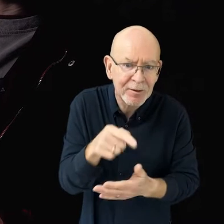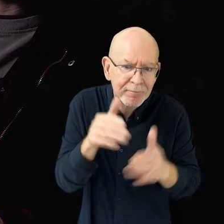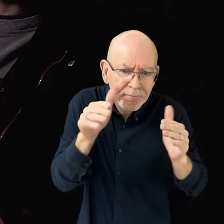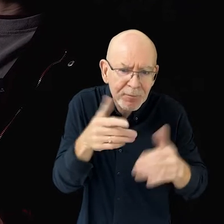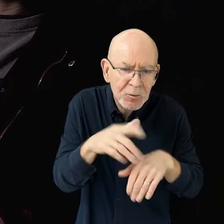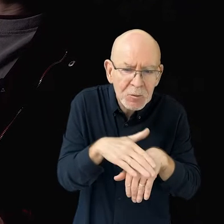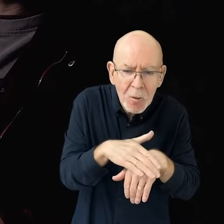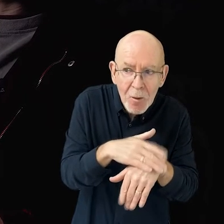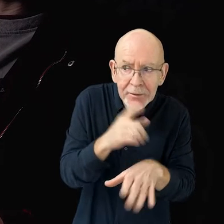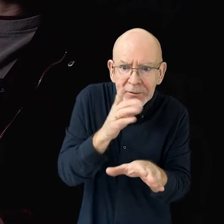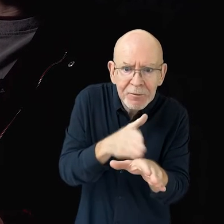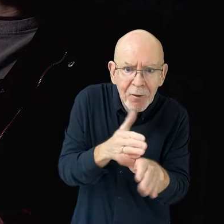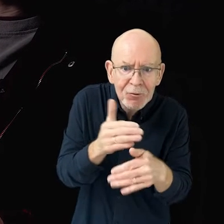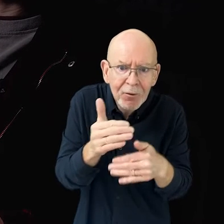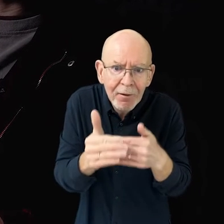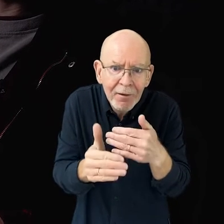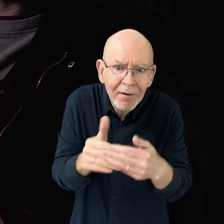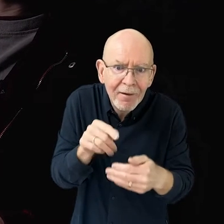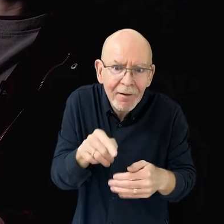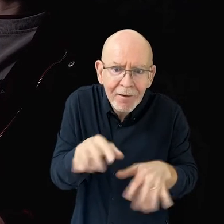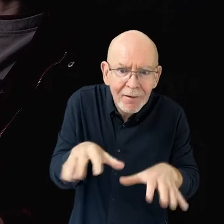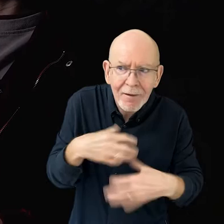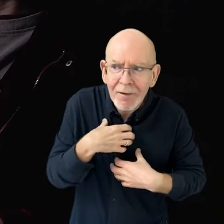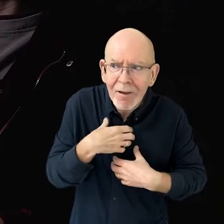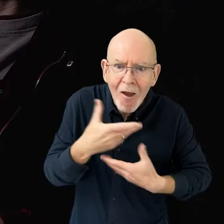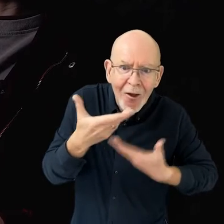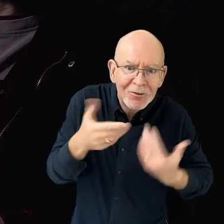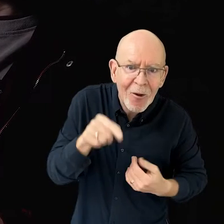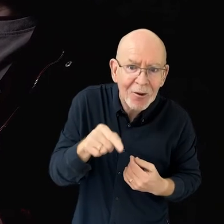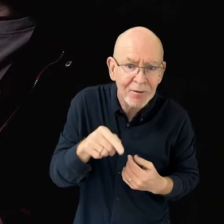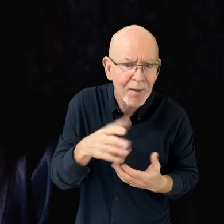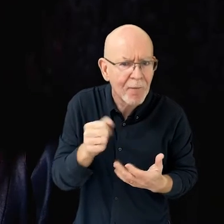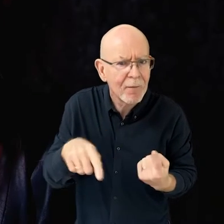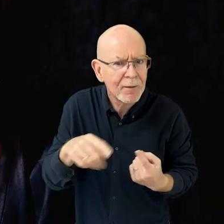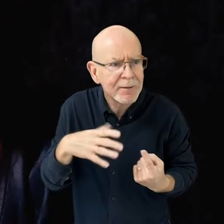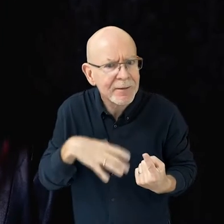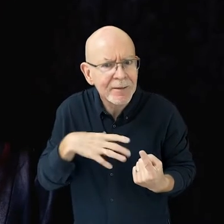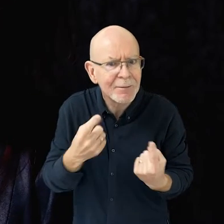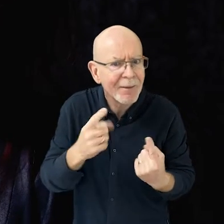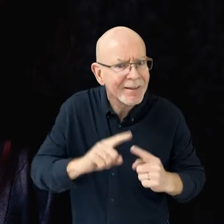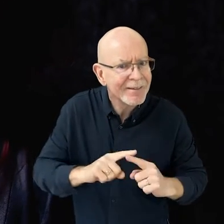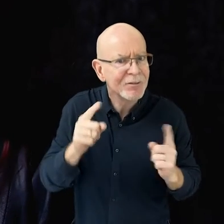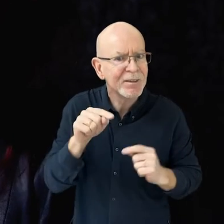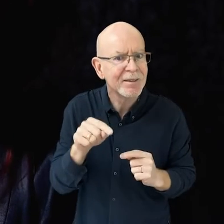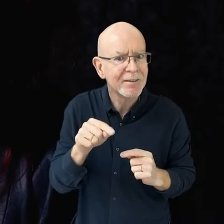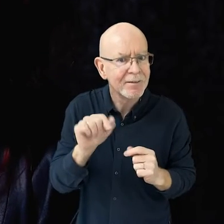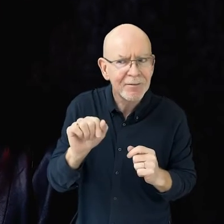that focuses on a slow and psychological approach to telling a story. There's a strong desire for something different